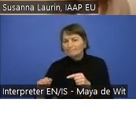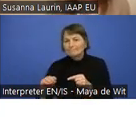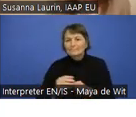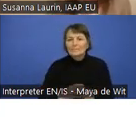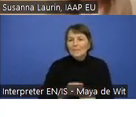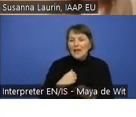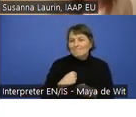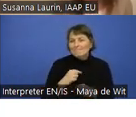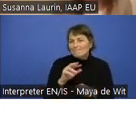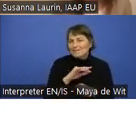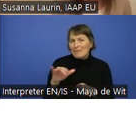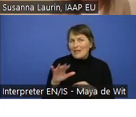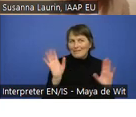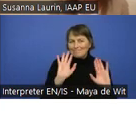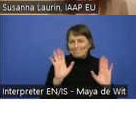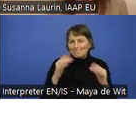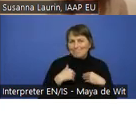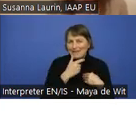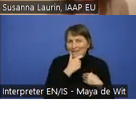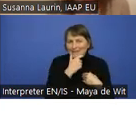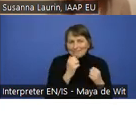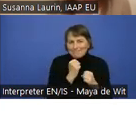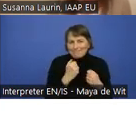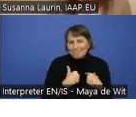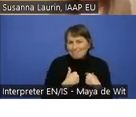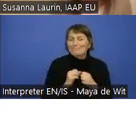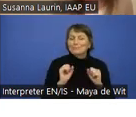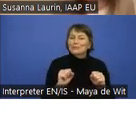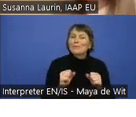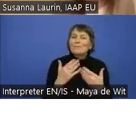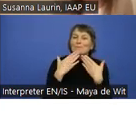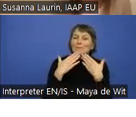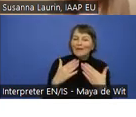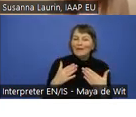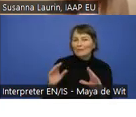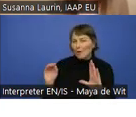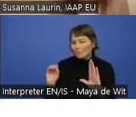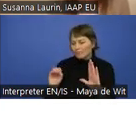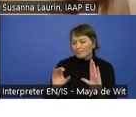So I won't try to spell it out in English for you. Thank you, Rachel, for posting it in the chat.